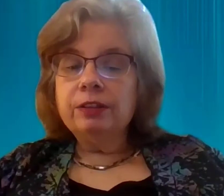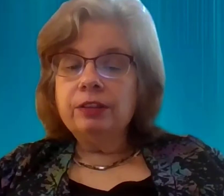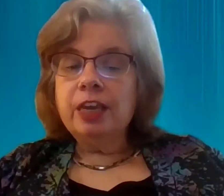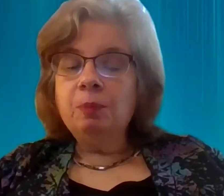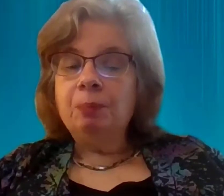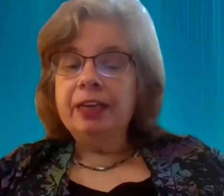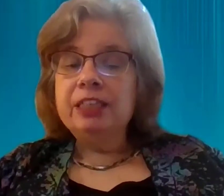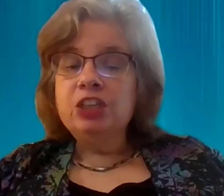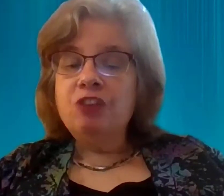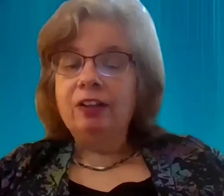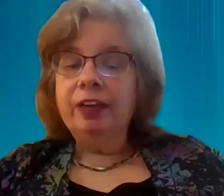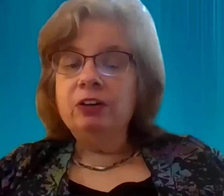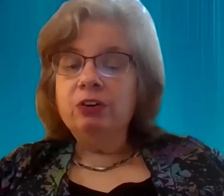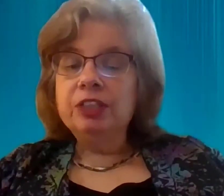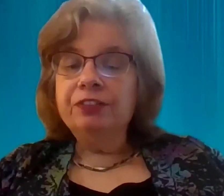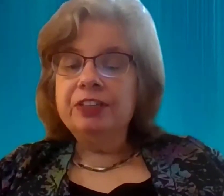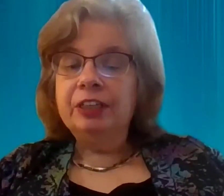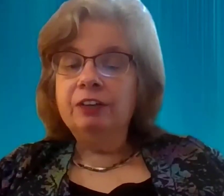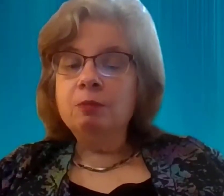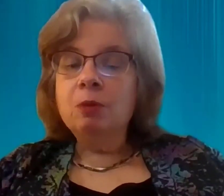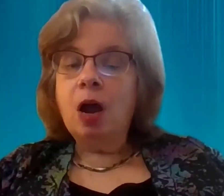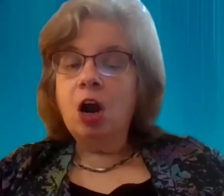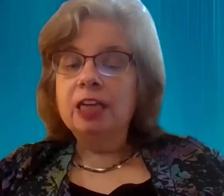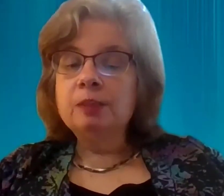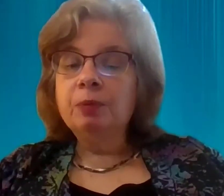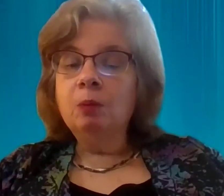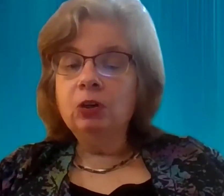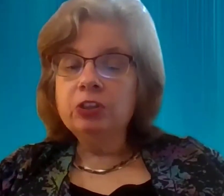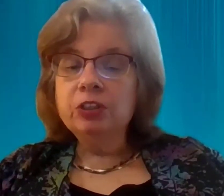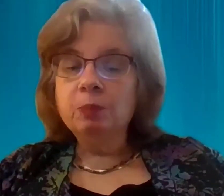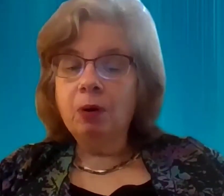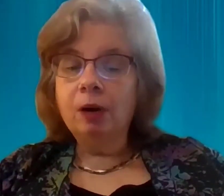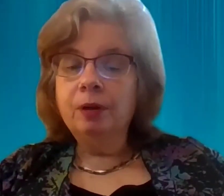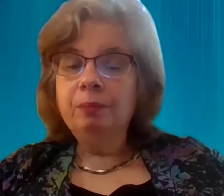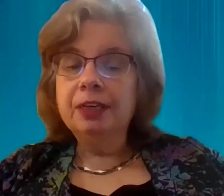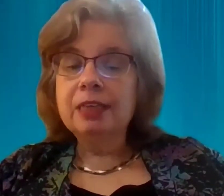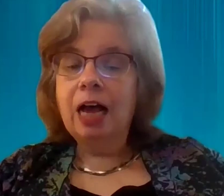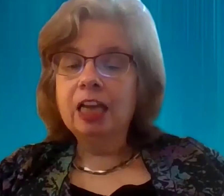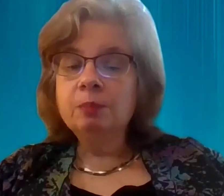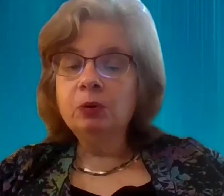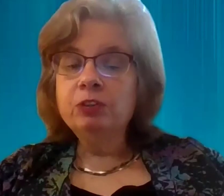They could be placed directly in nursing facility from a hospital's emergency department, because the hospital is too